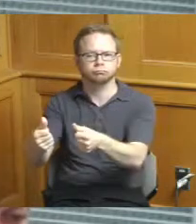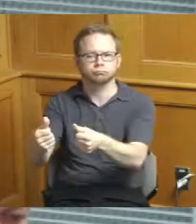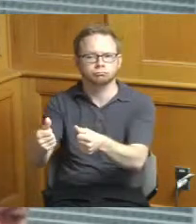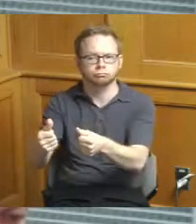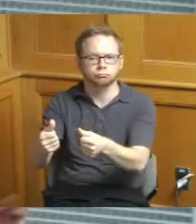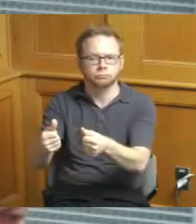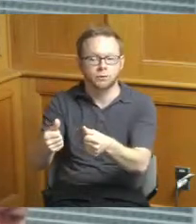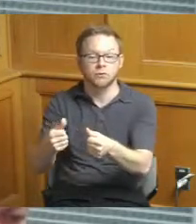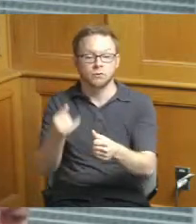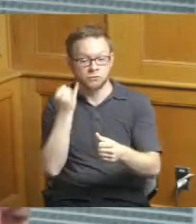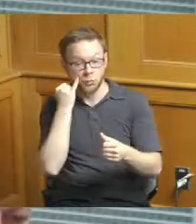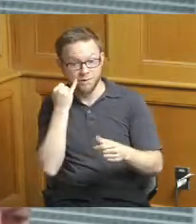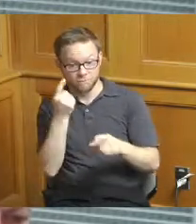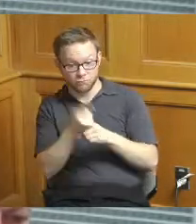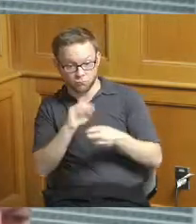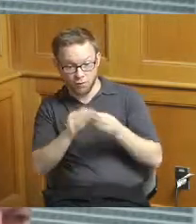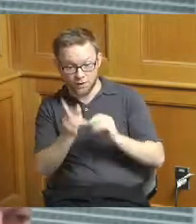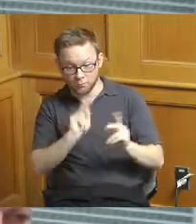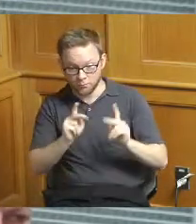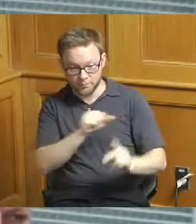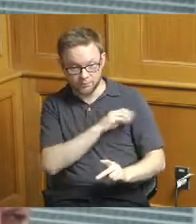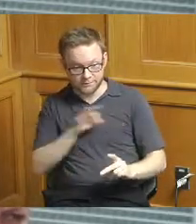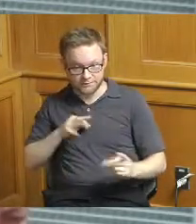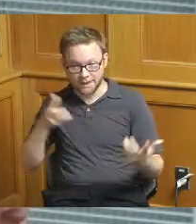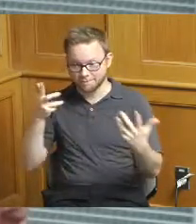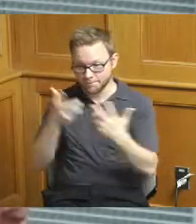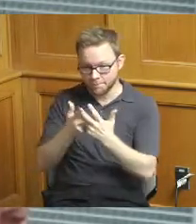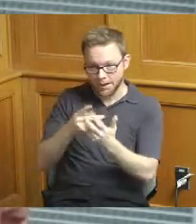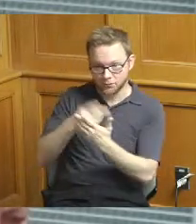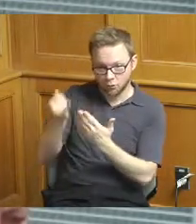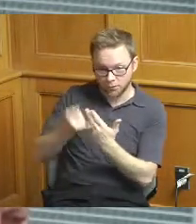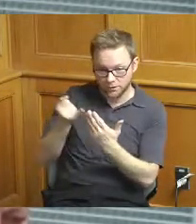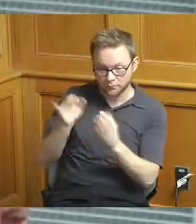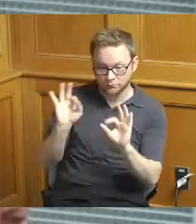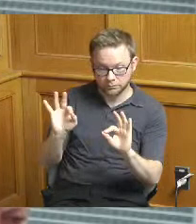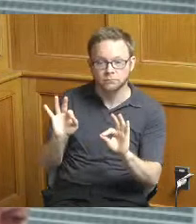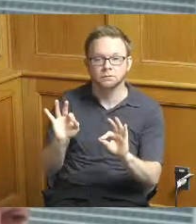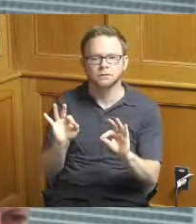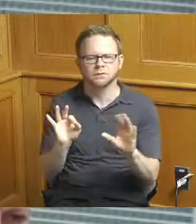number of people to match up with the workload once that is determined so I'm not trying to be